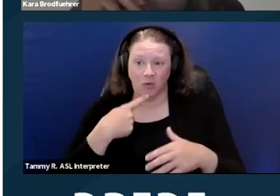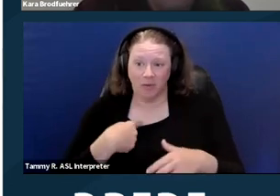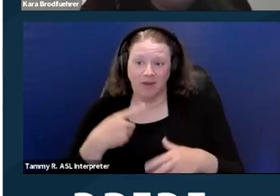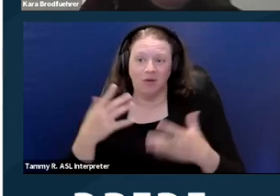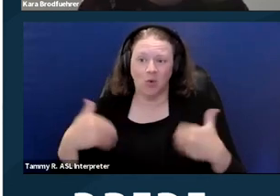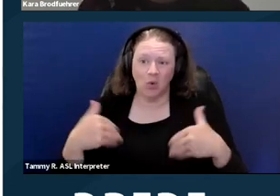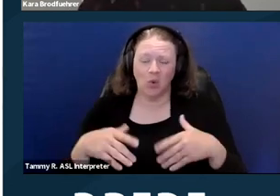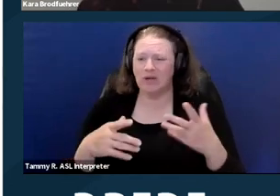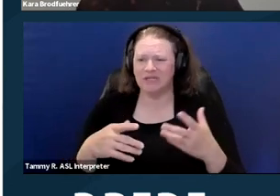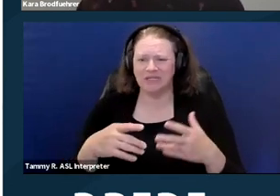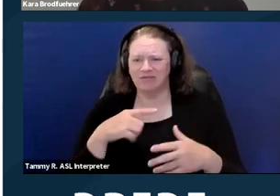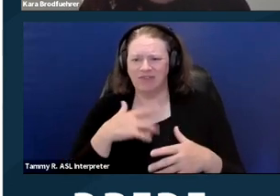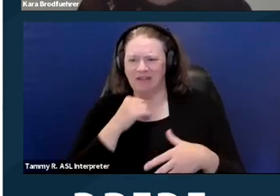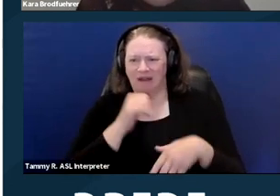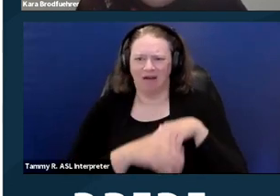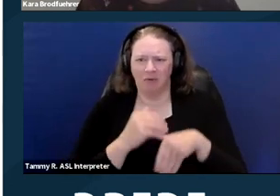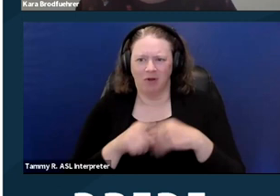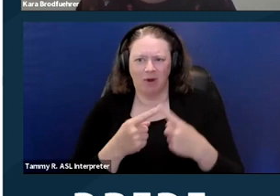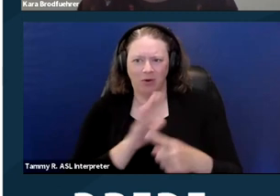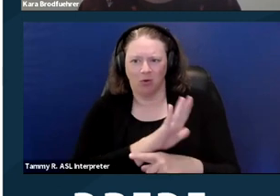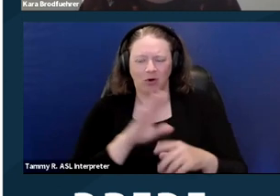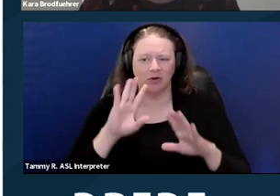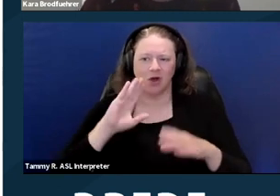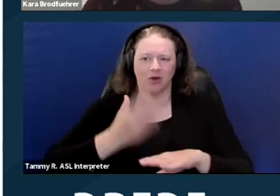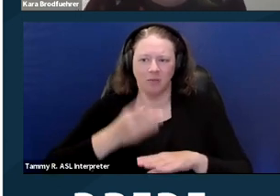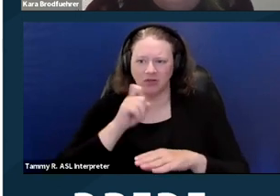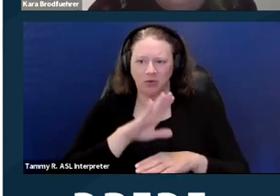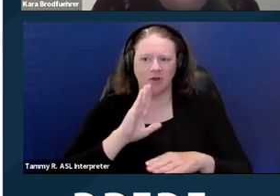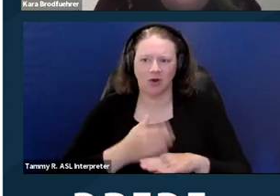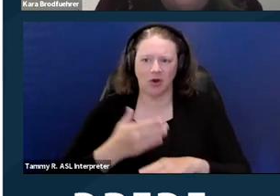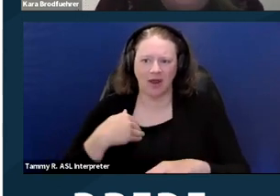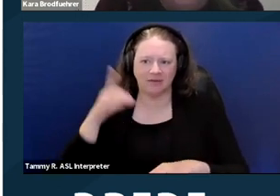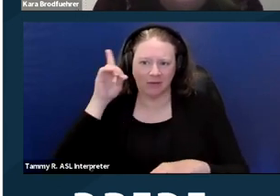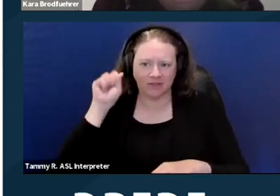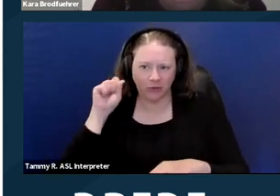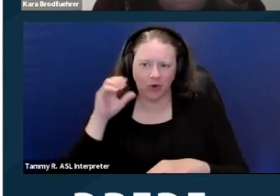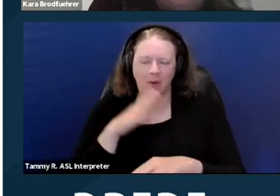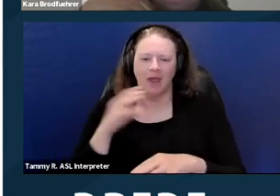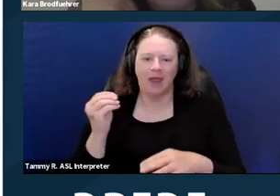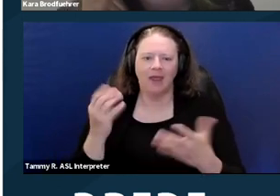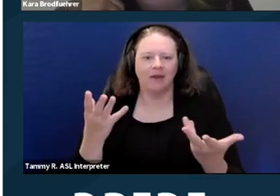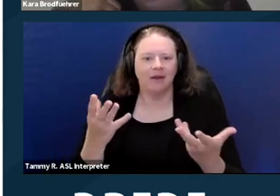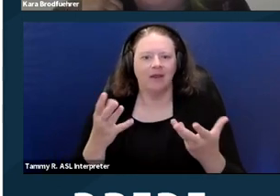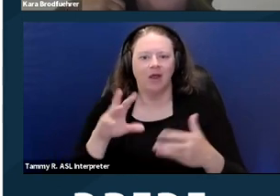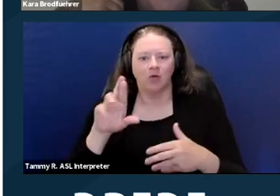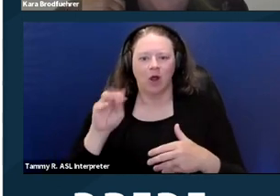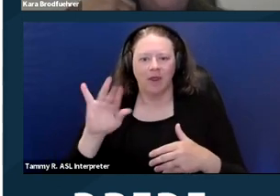and she Googles housing discrimination, and she finds the CRD website and decides she wants to file a complaint. So next slide.